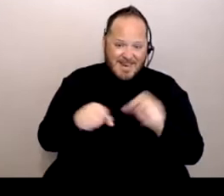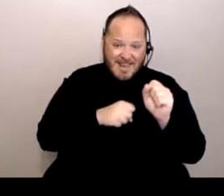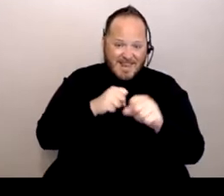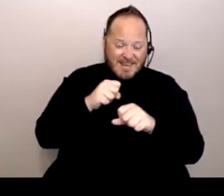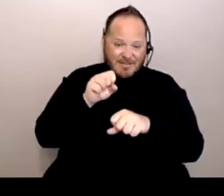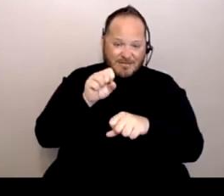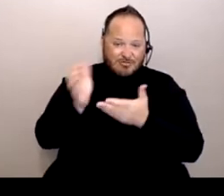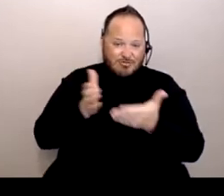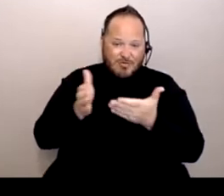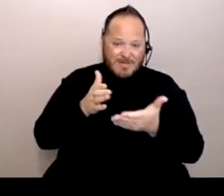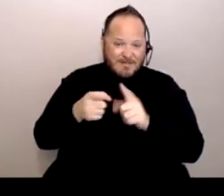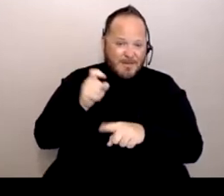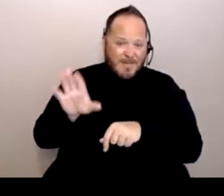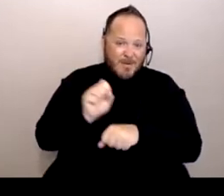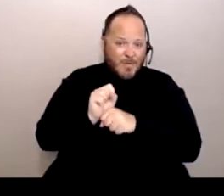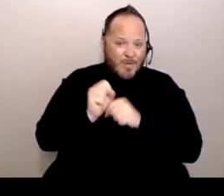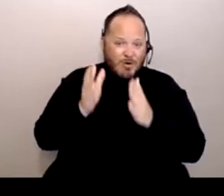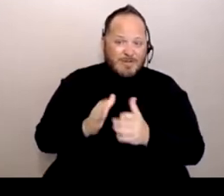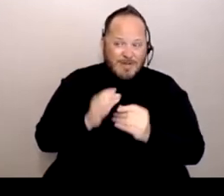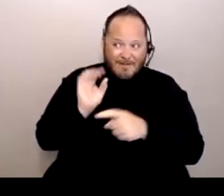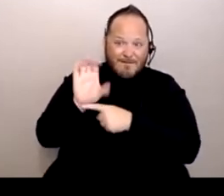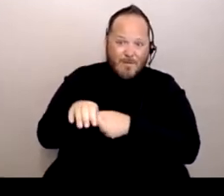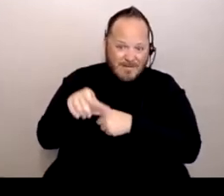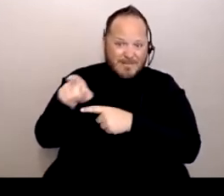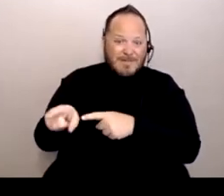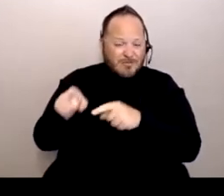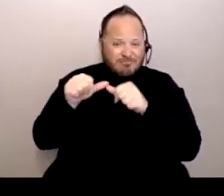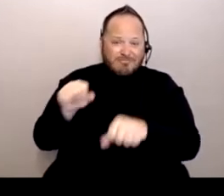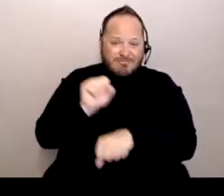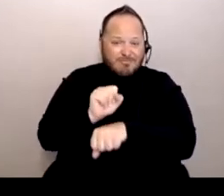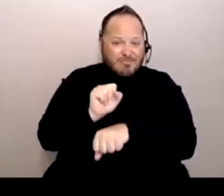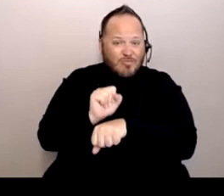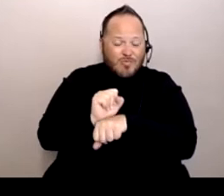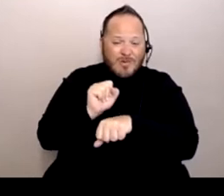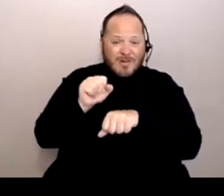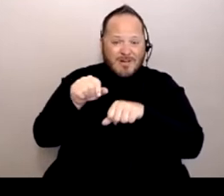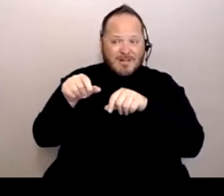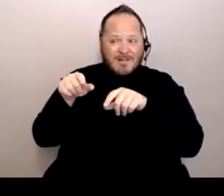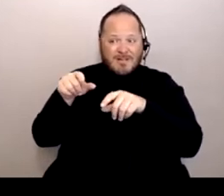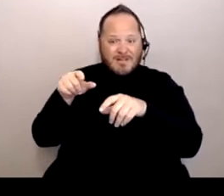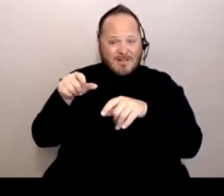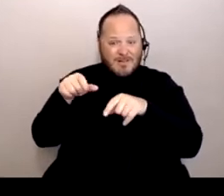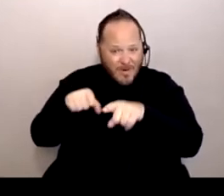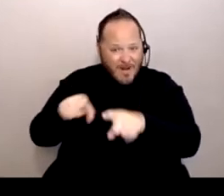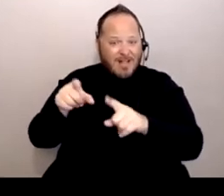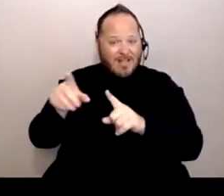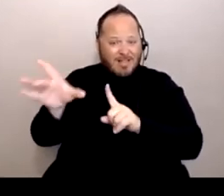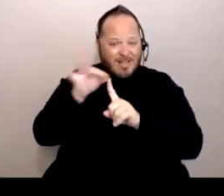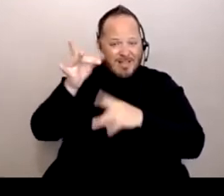And then some of the people in those communities don't even speak Spanish, they speak indigenous dialects. So if you can imagine, you know,